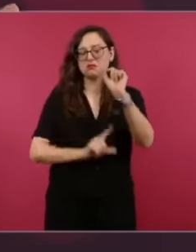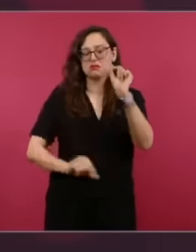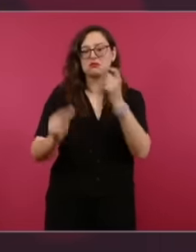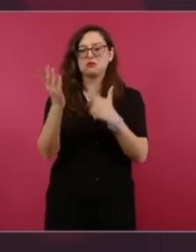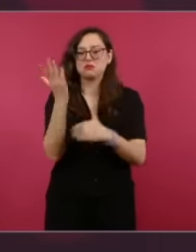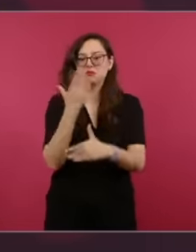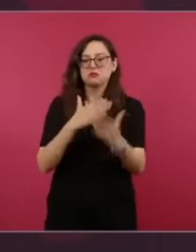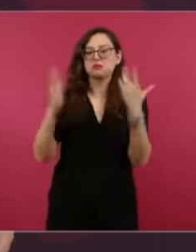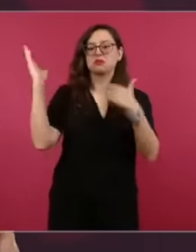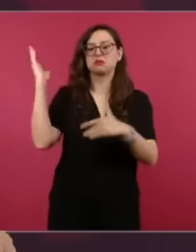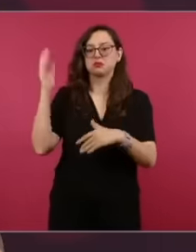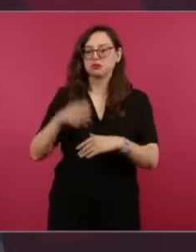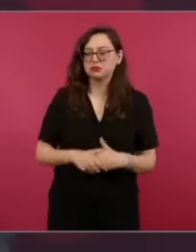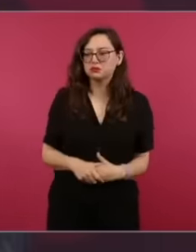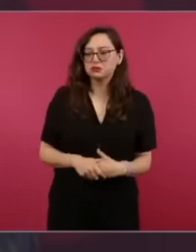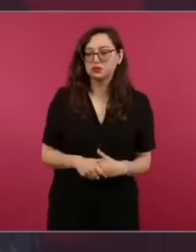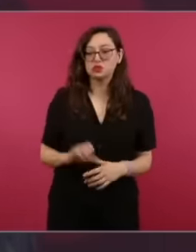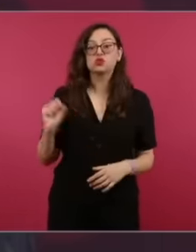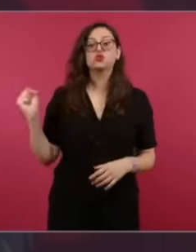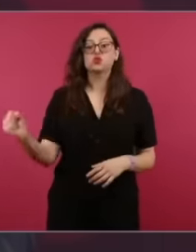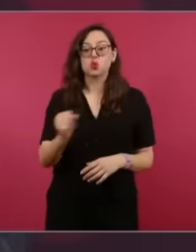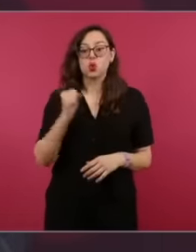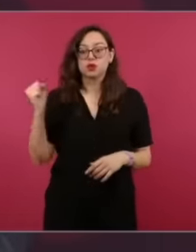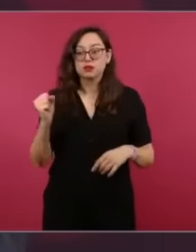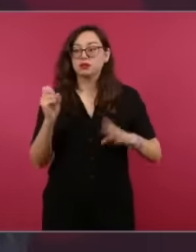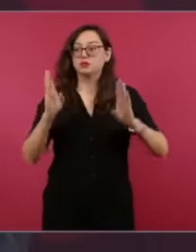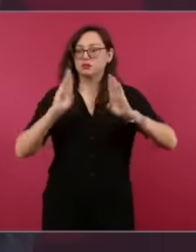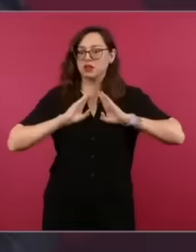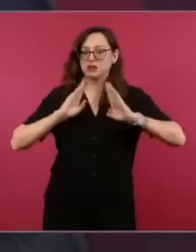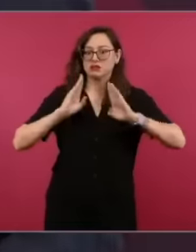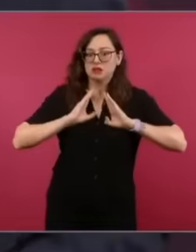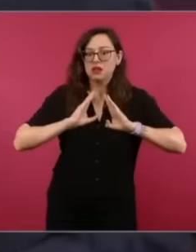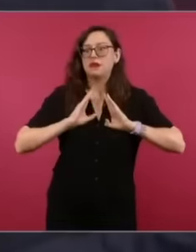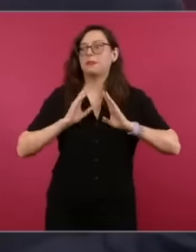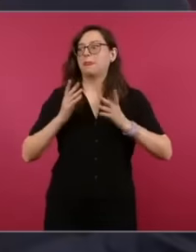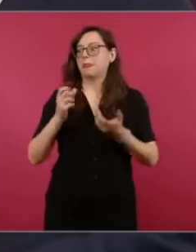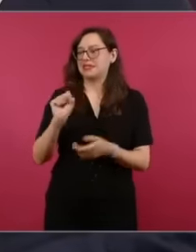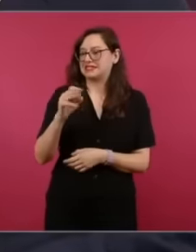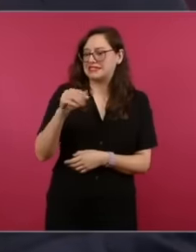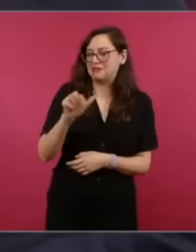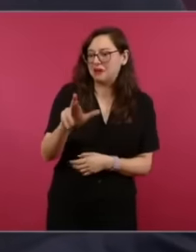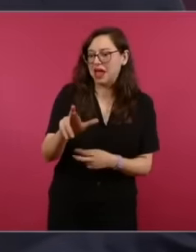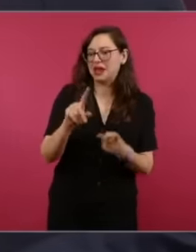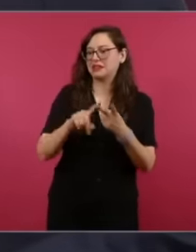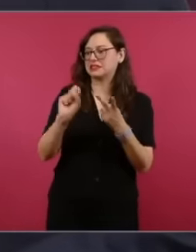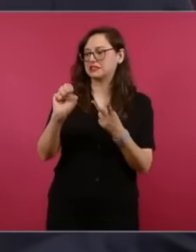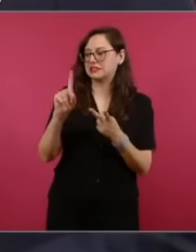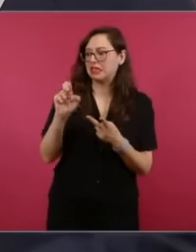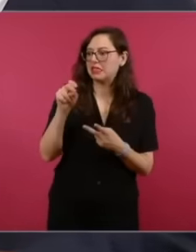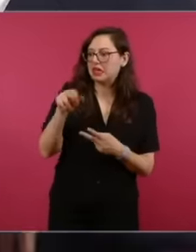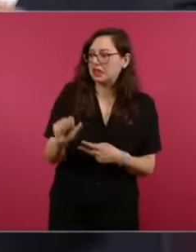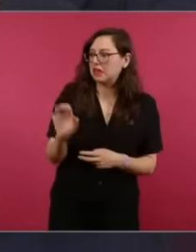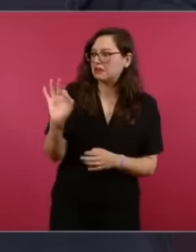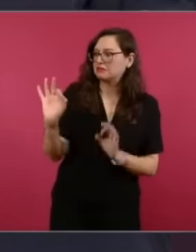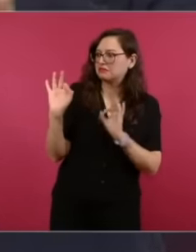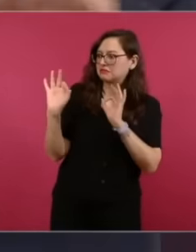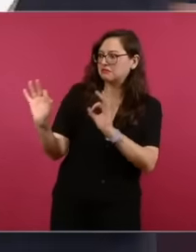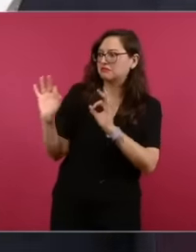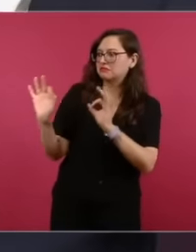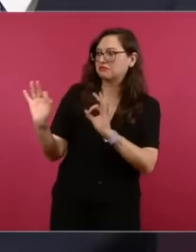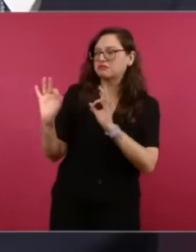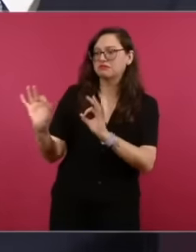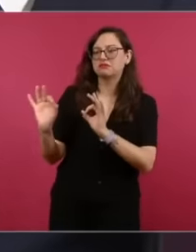other government departments